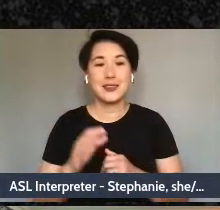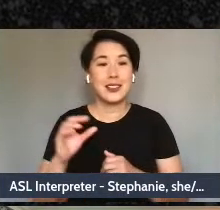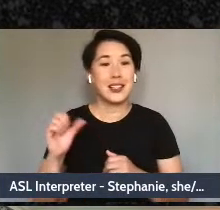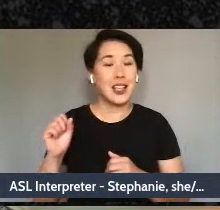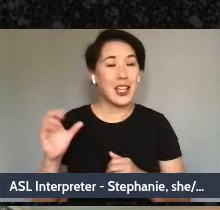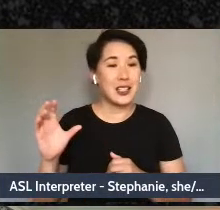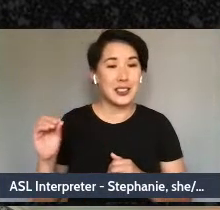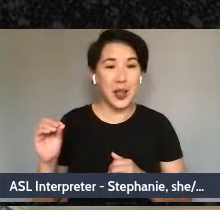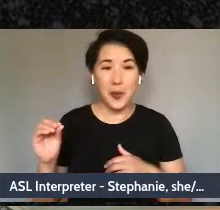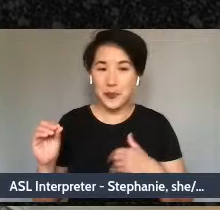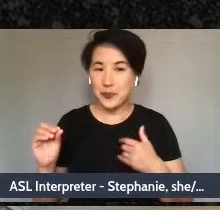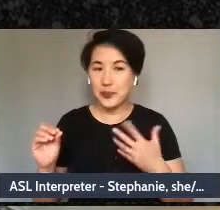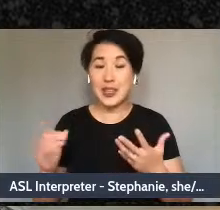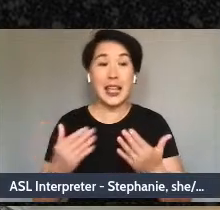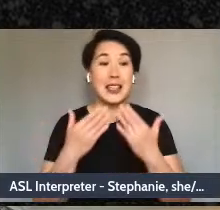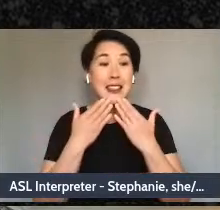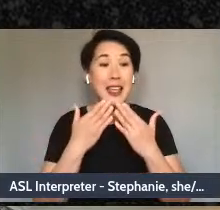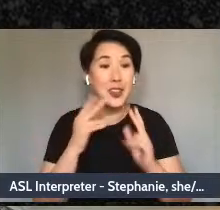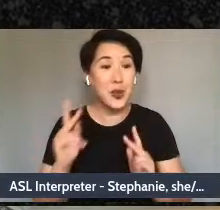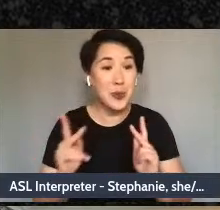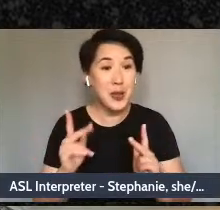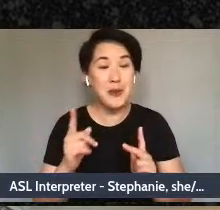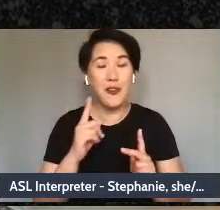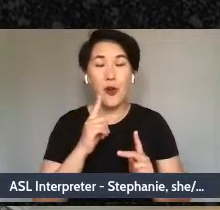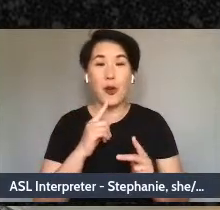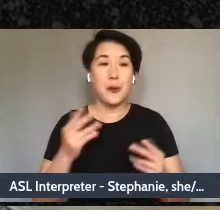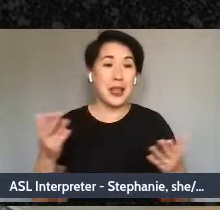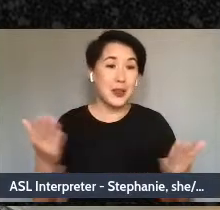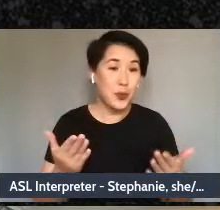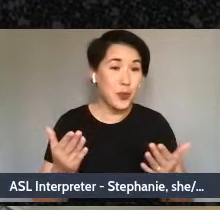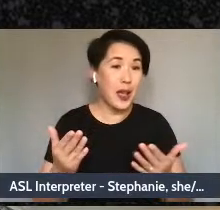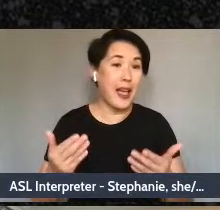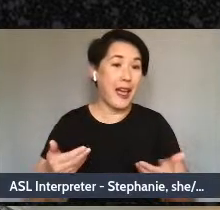for having us and thank you for being with us we know you can be spending your day